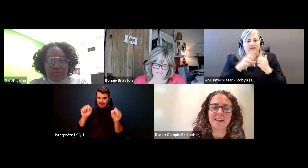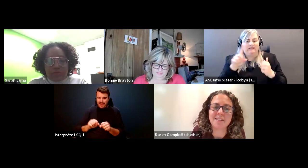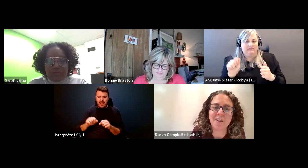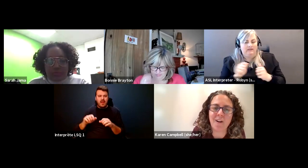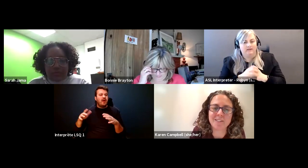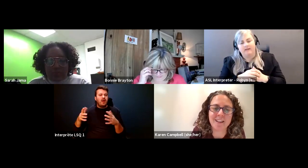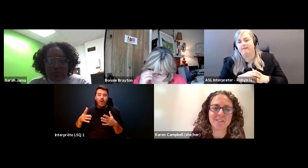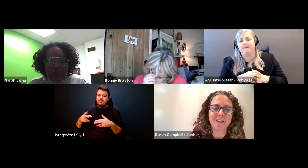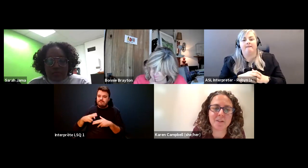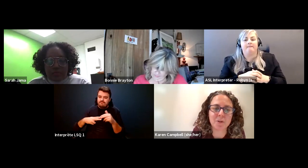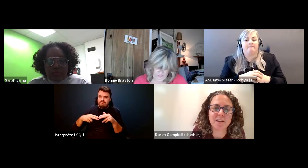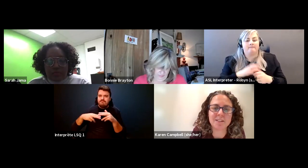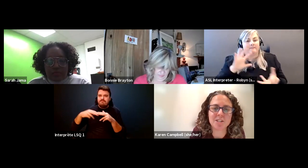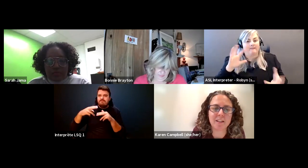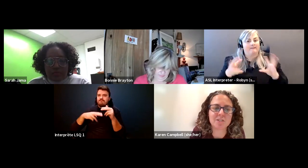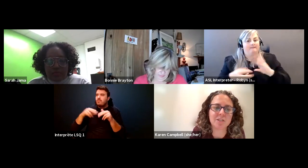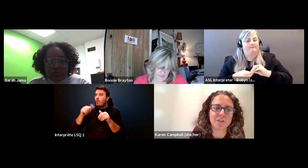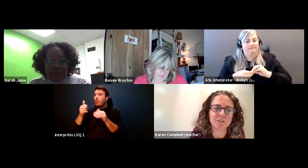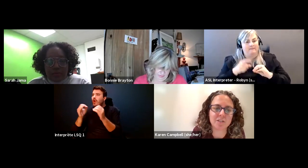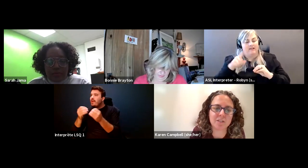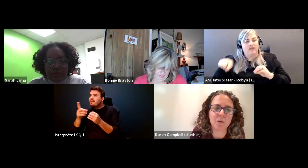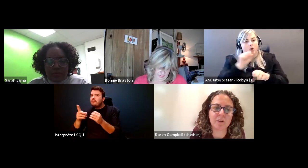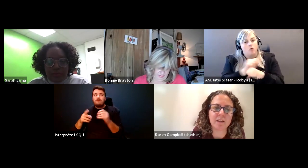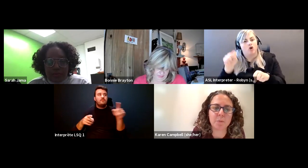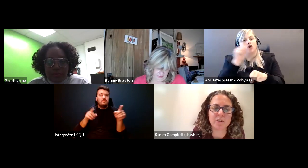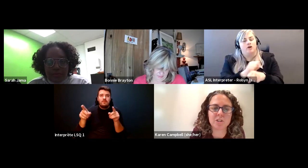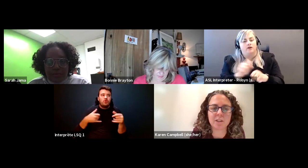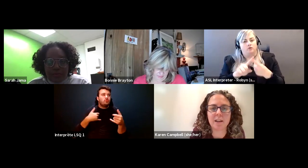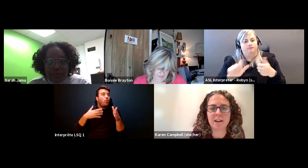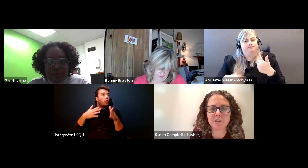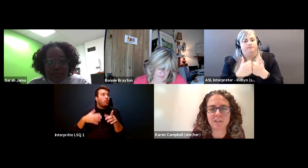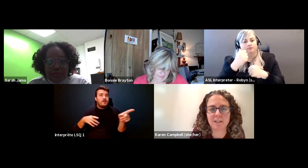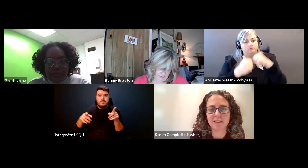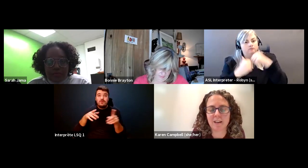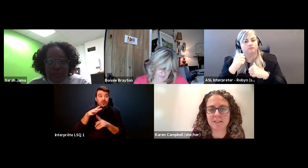Karen Campbell (she/her): And all together, they are working to challenge the structures locally preventively and nationally that.